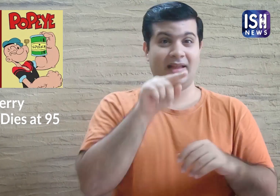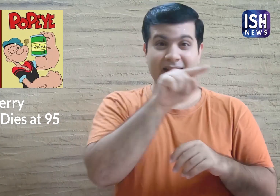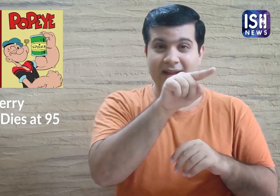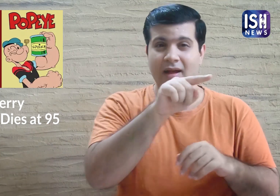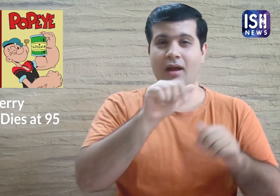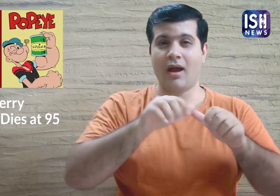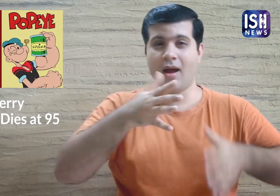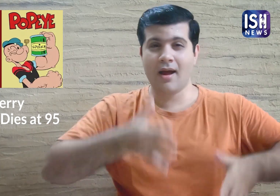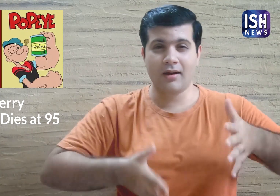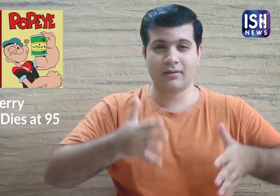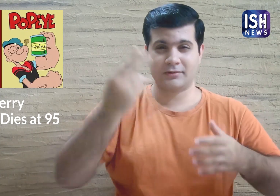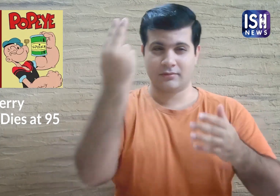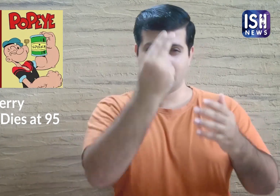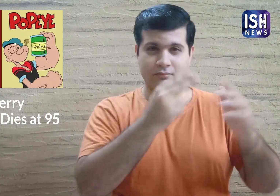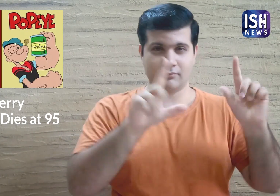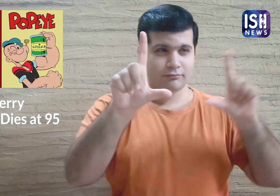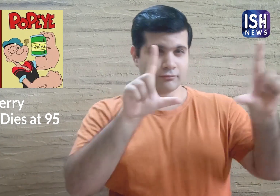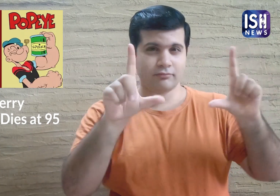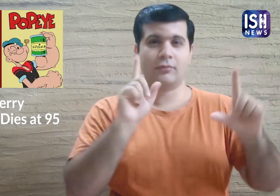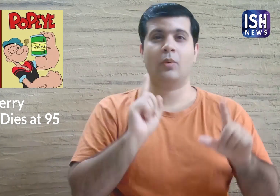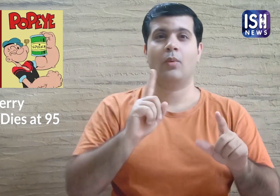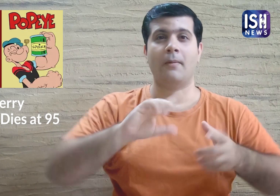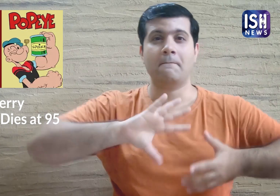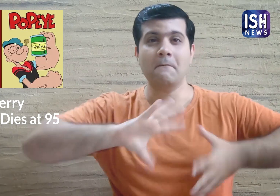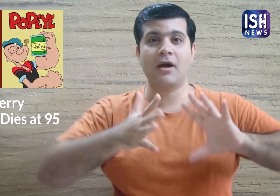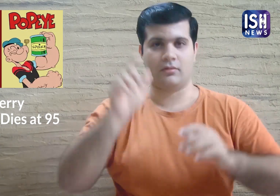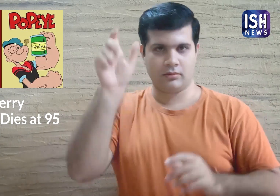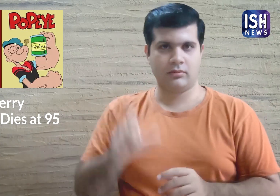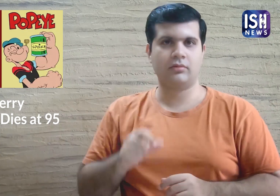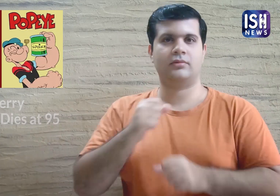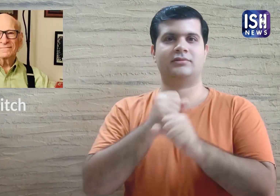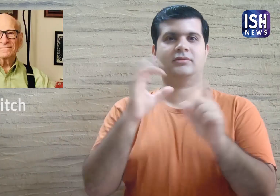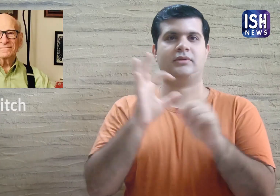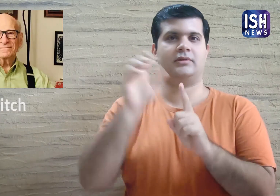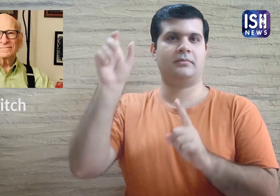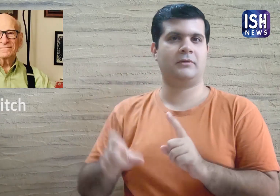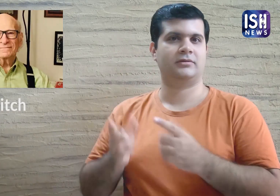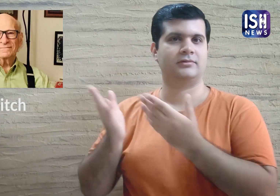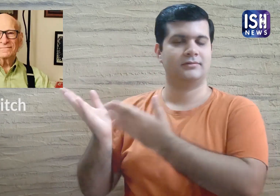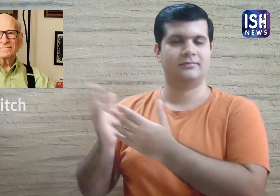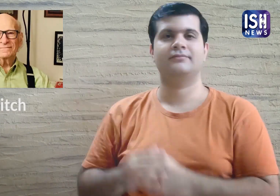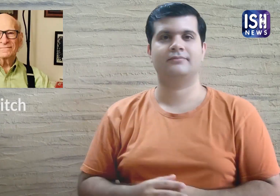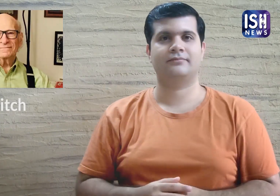Do you know the animator of Tom & Jerry and Popeye? It was Gene Deitch.